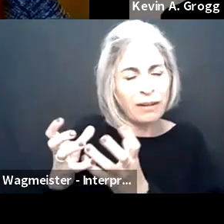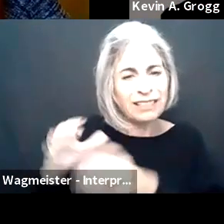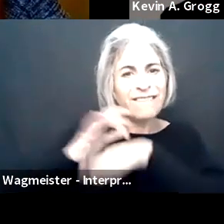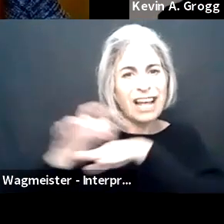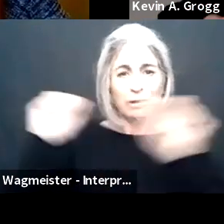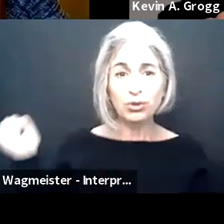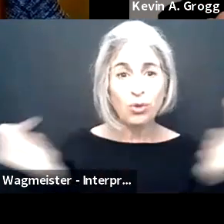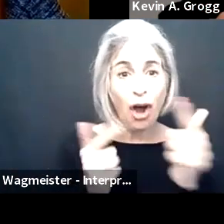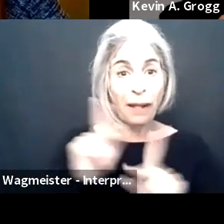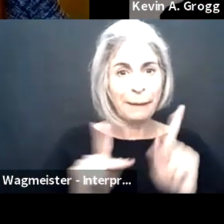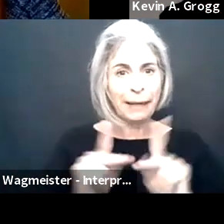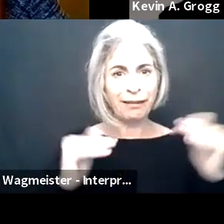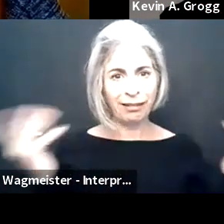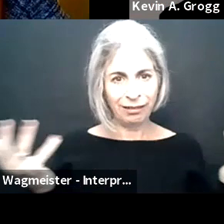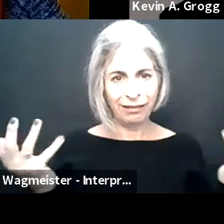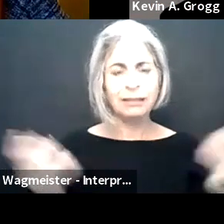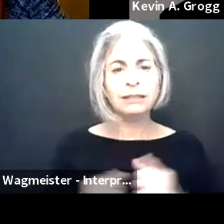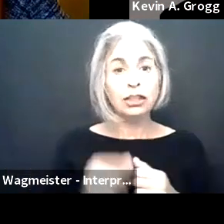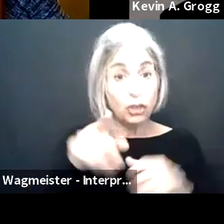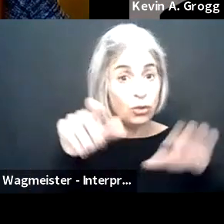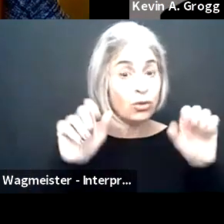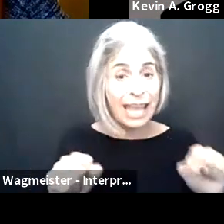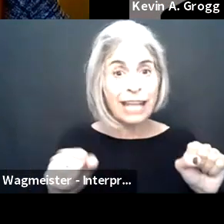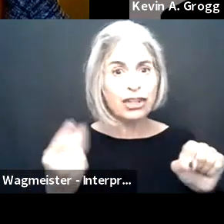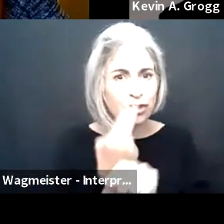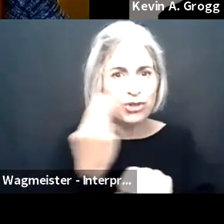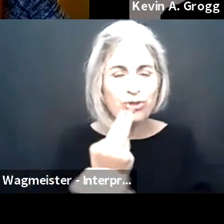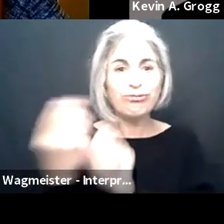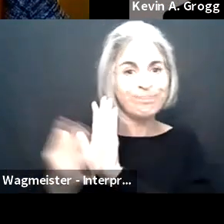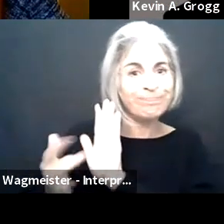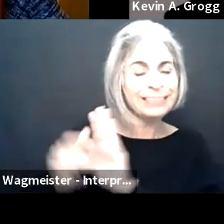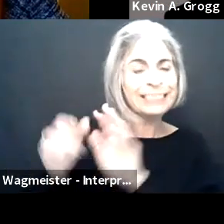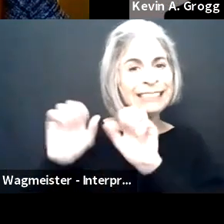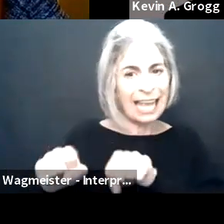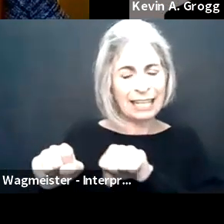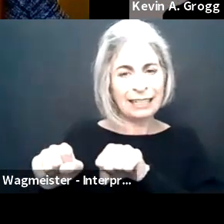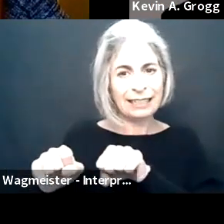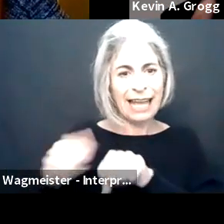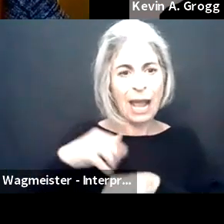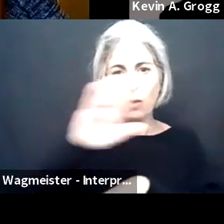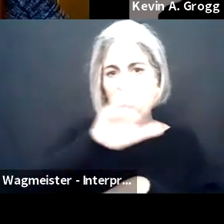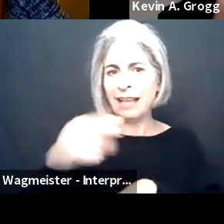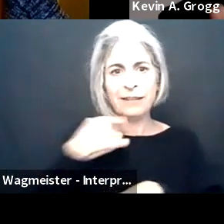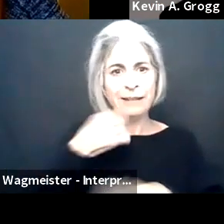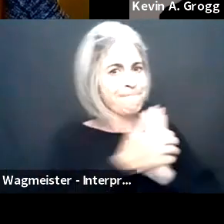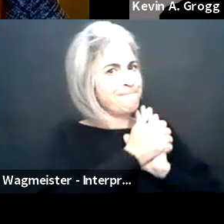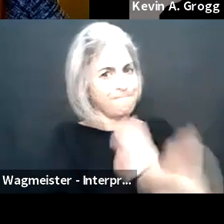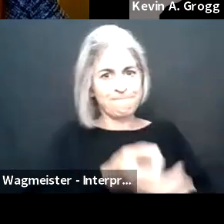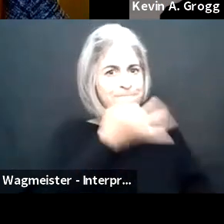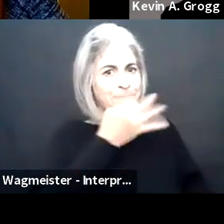case assistive technology is out there, it's global, it is available to everybody, and it is something that you can take advantage of.